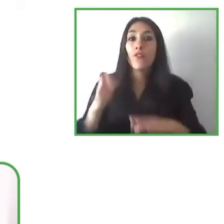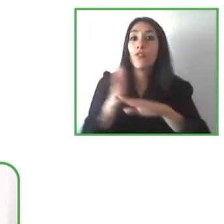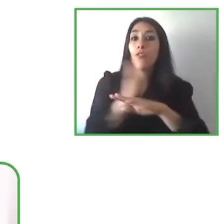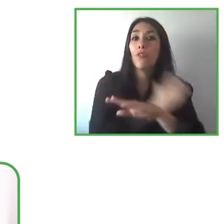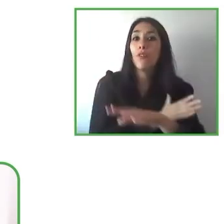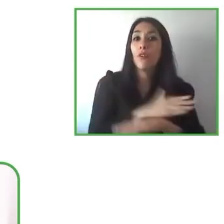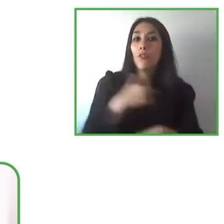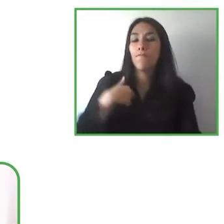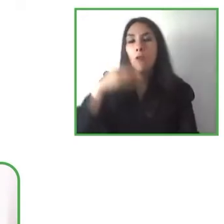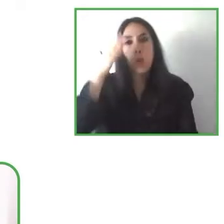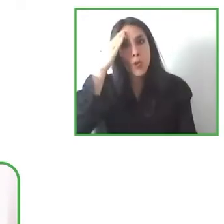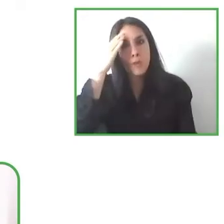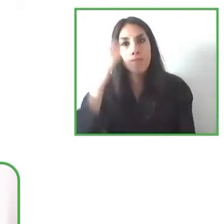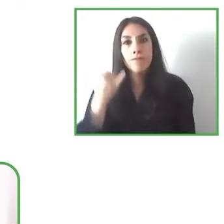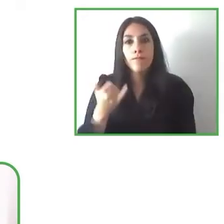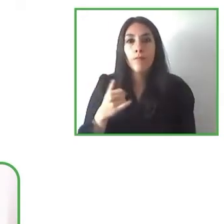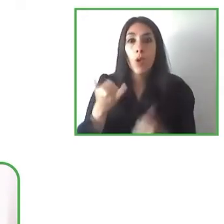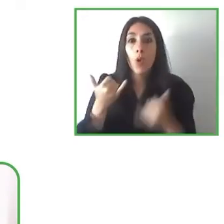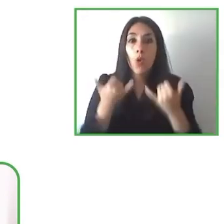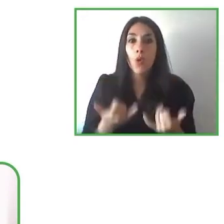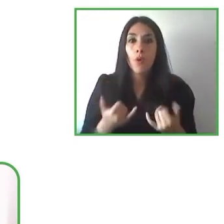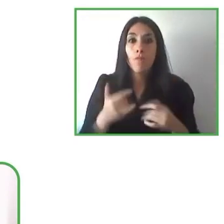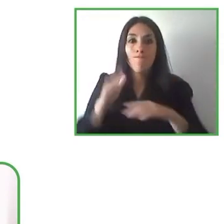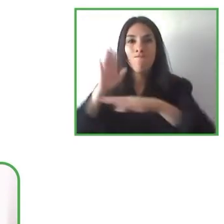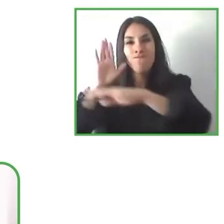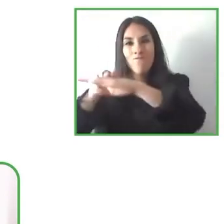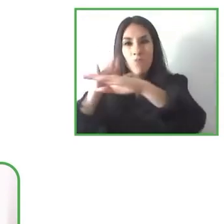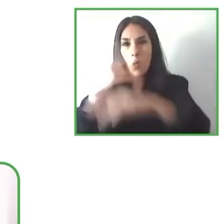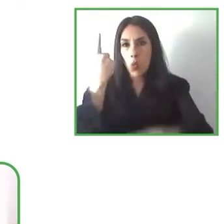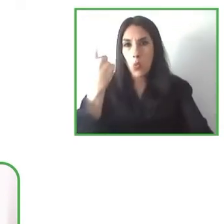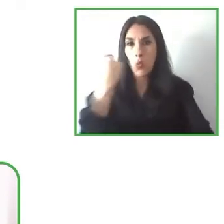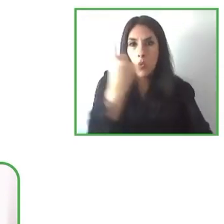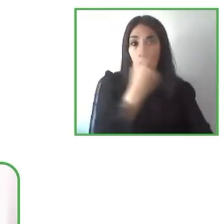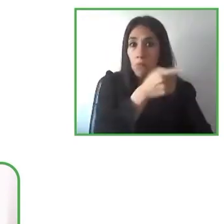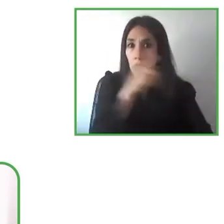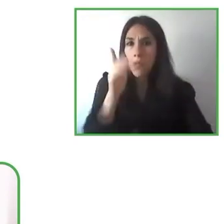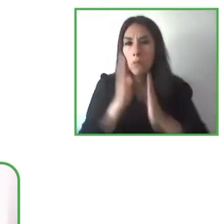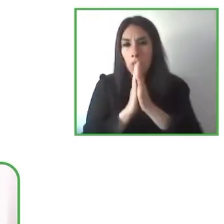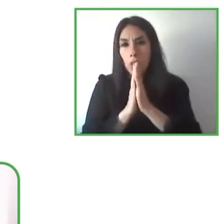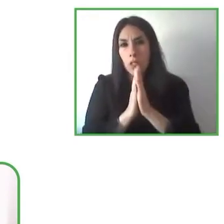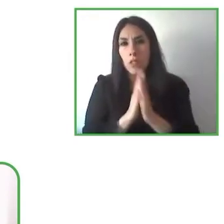I wanted to ask you if you could offer the audience